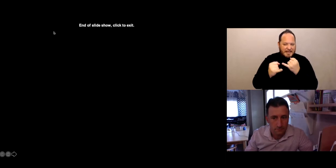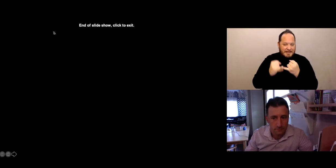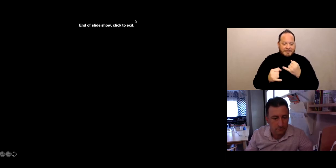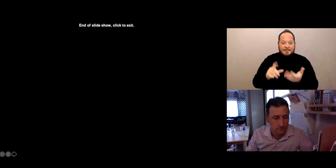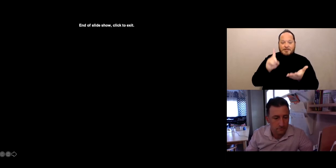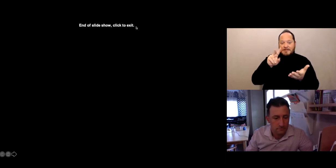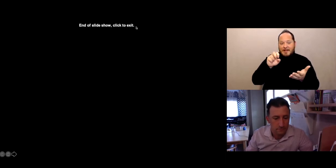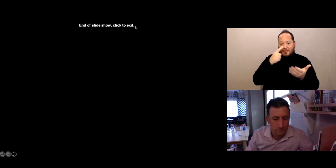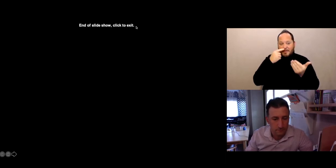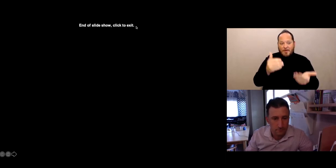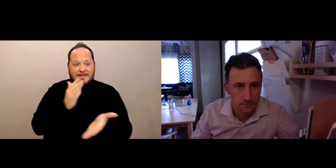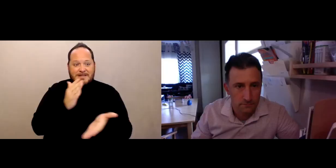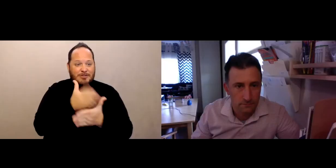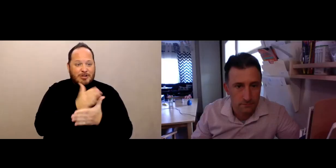and go ahead, Tony.